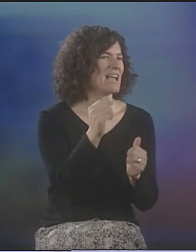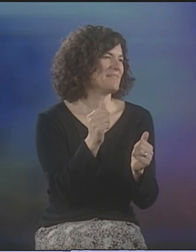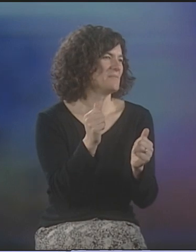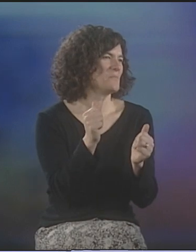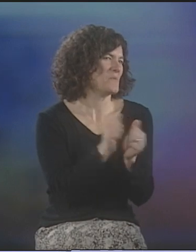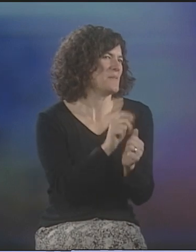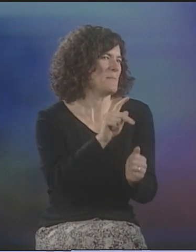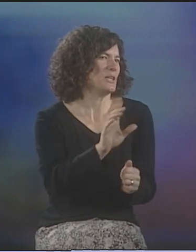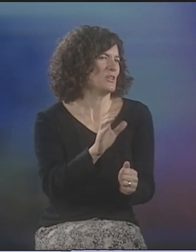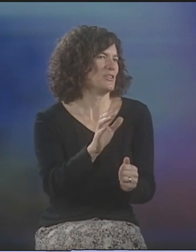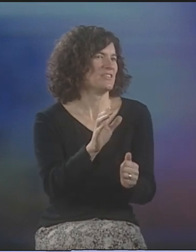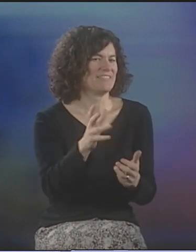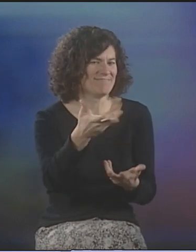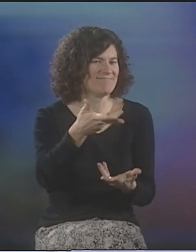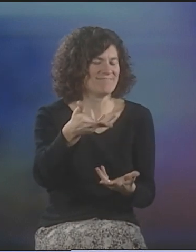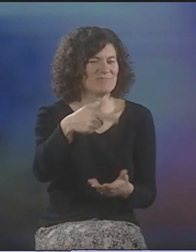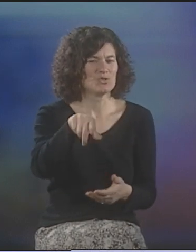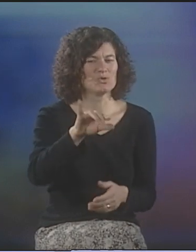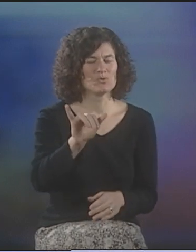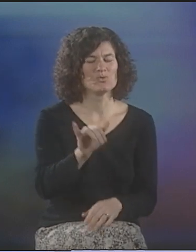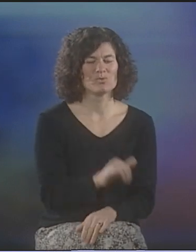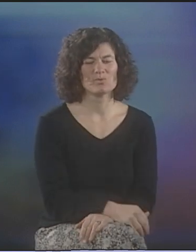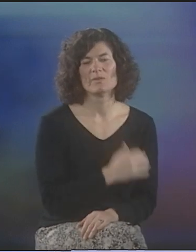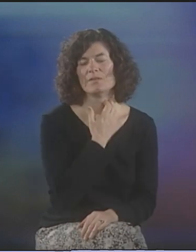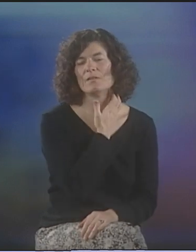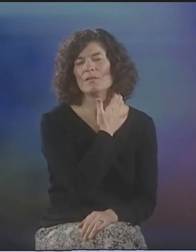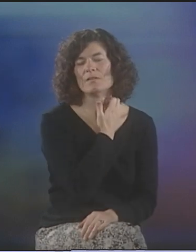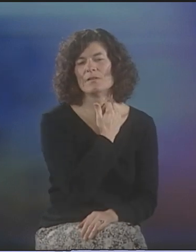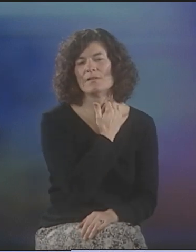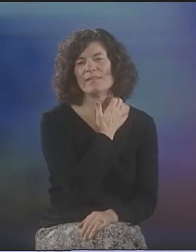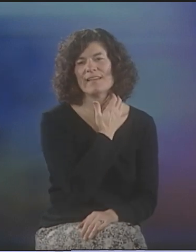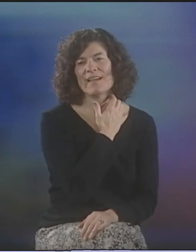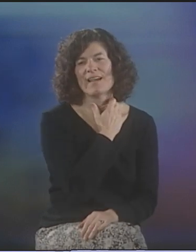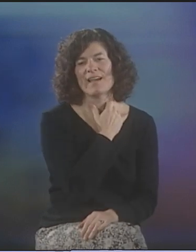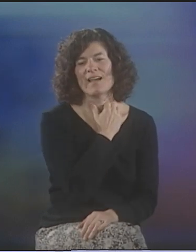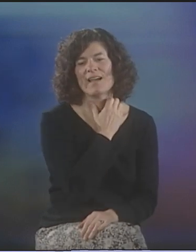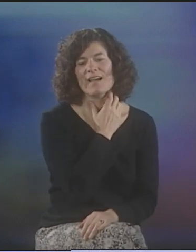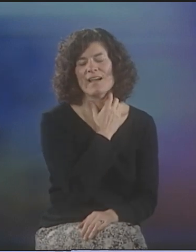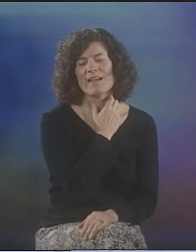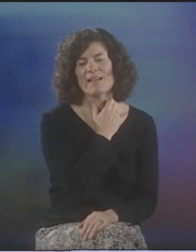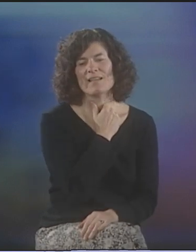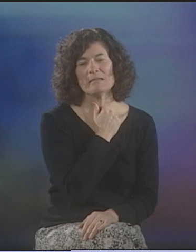SO, AT THAT TIME, IT WAS DEBBIE AND PETER AND JIM AND I. WE WERE ALL FRIENDS.